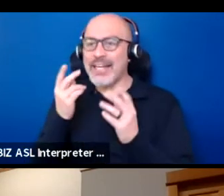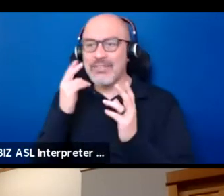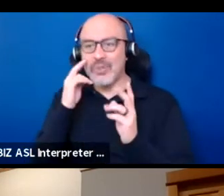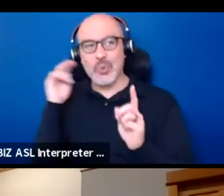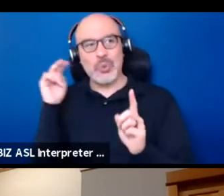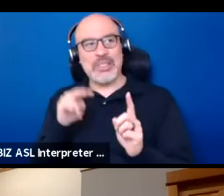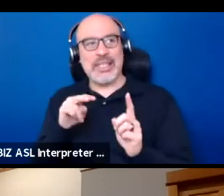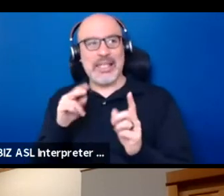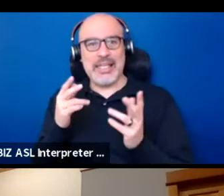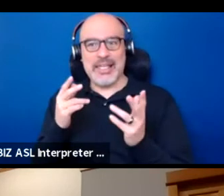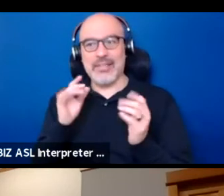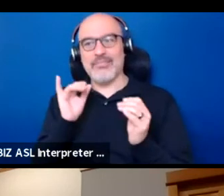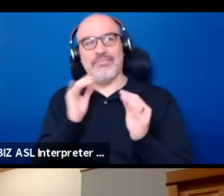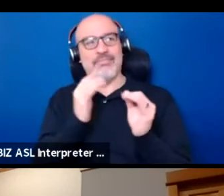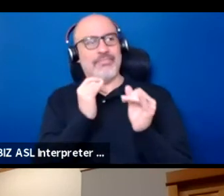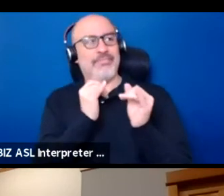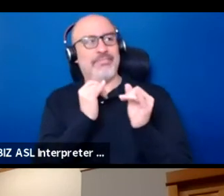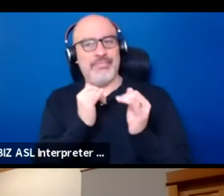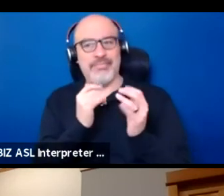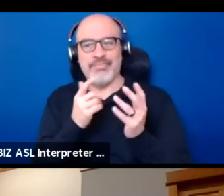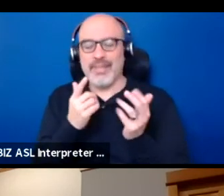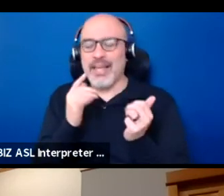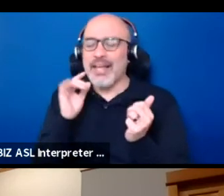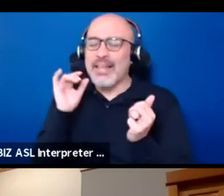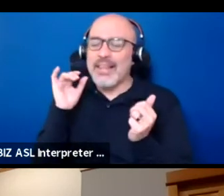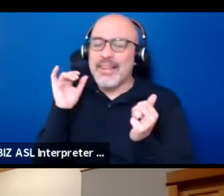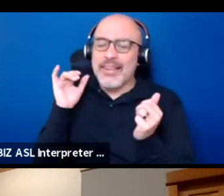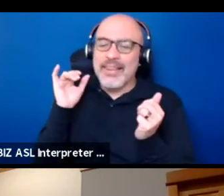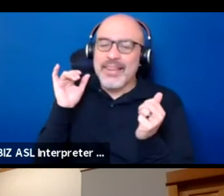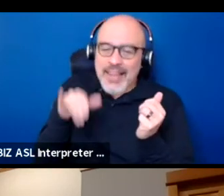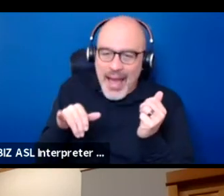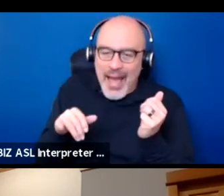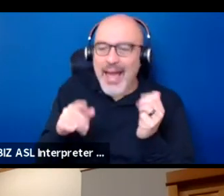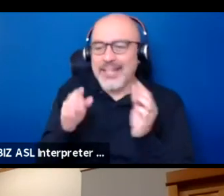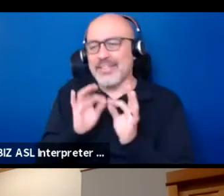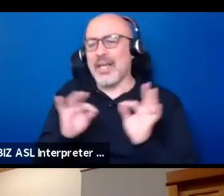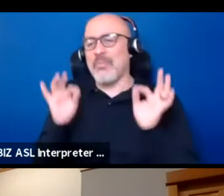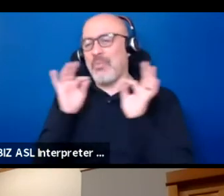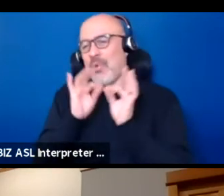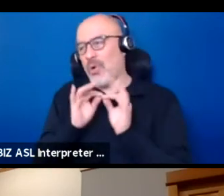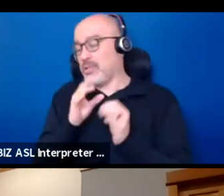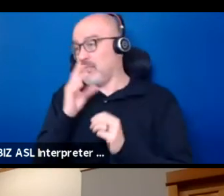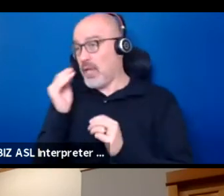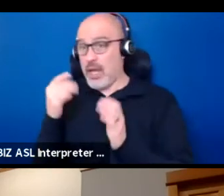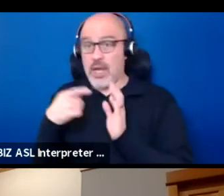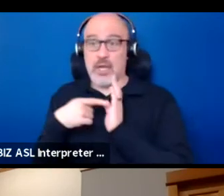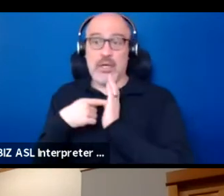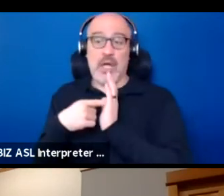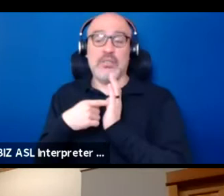I think is something that's really important and an example of something